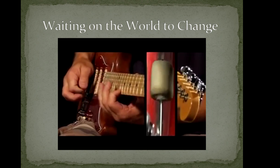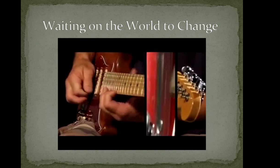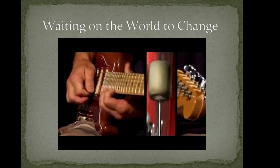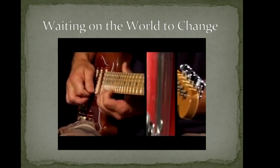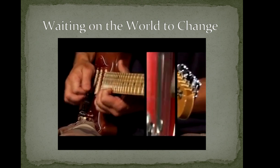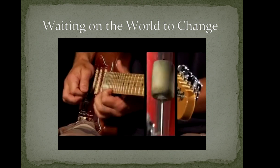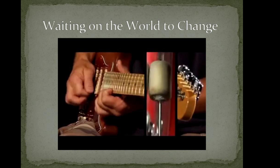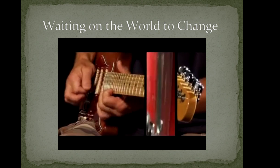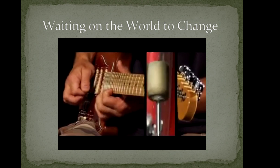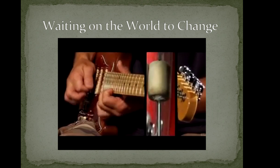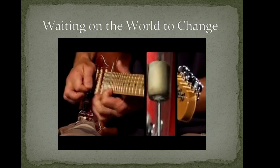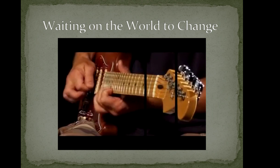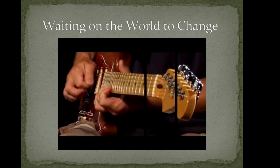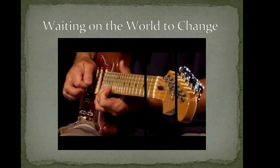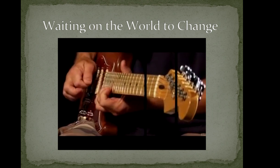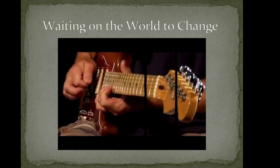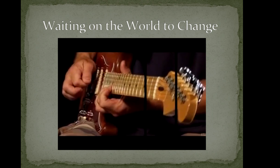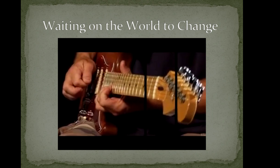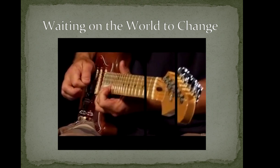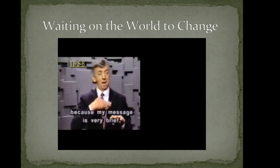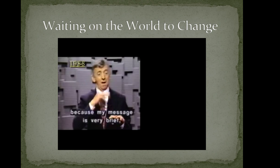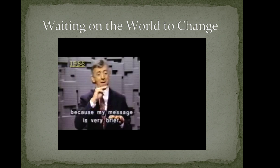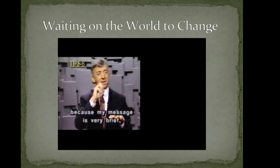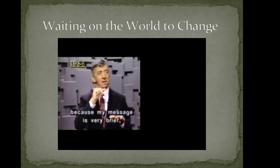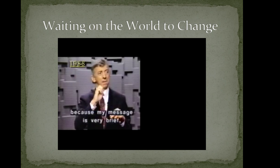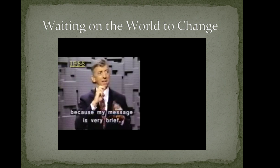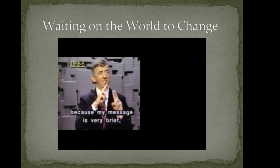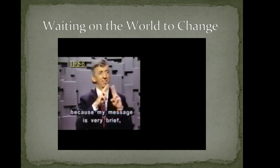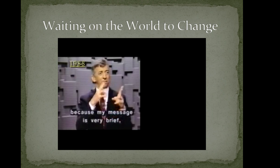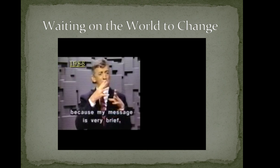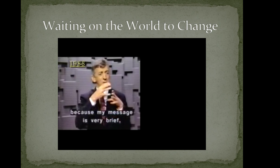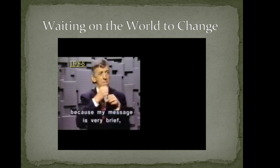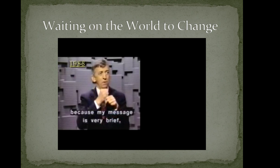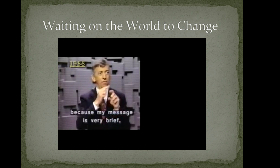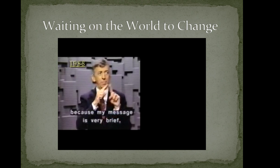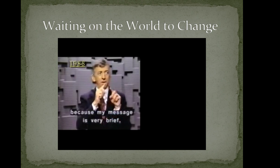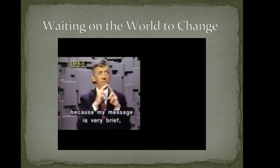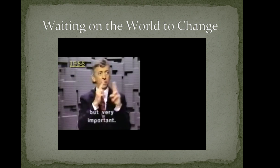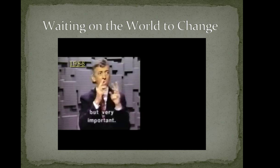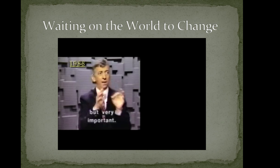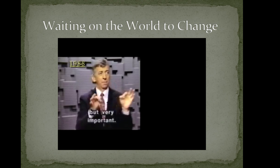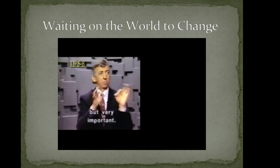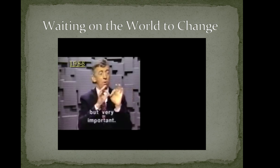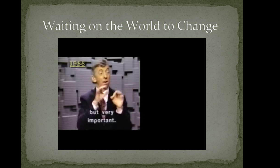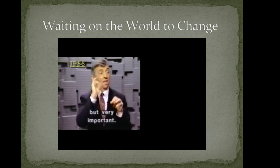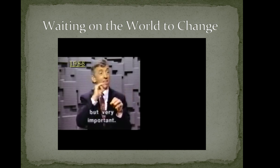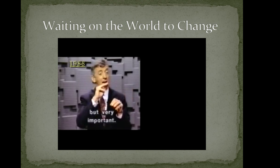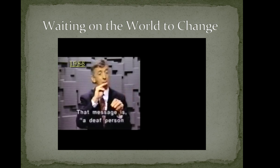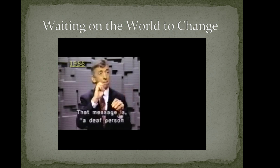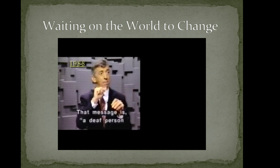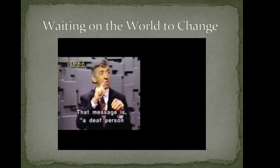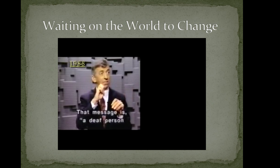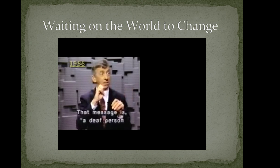That's why we're waiting (waiting) Waiting on the world to change We keep on waiting